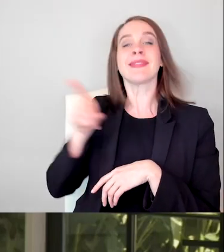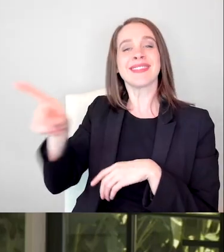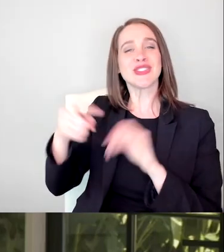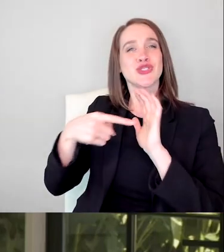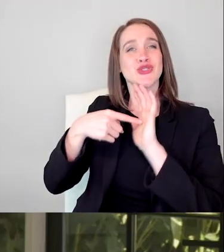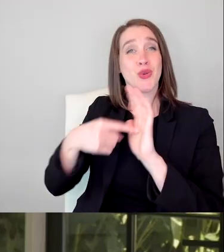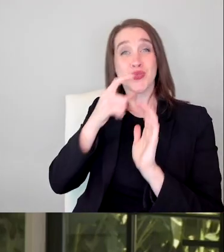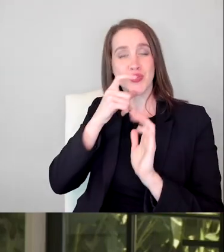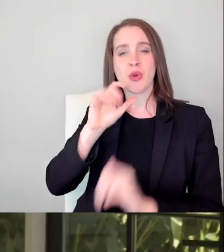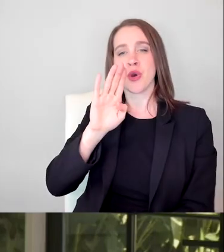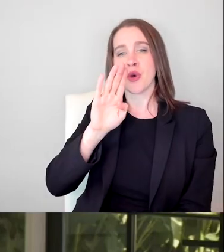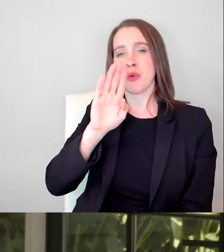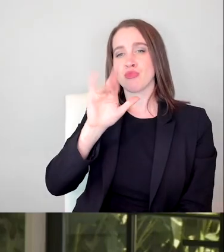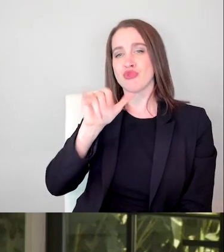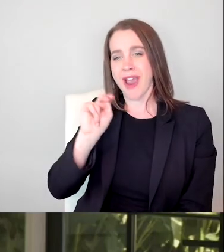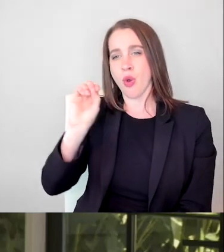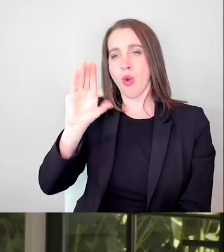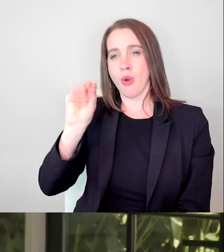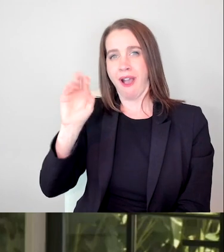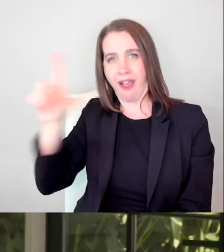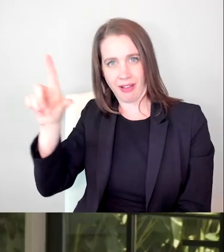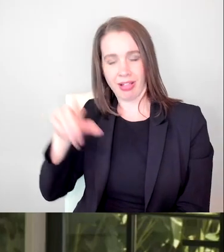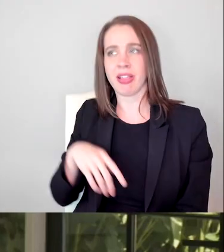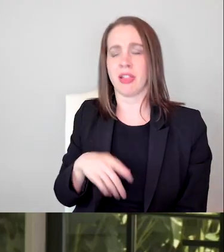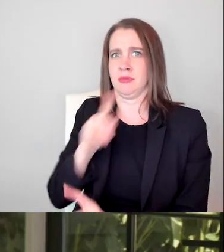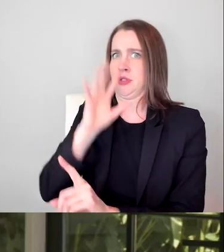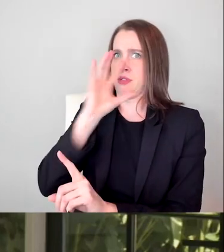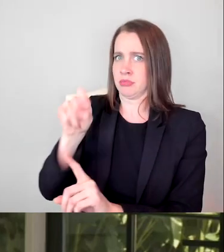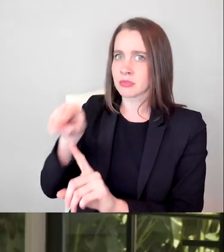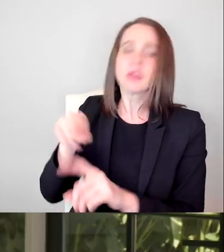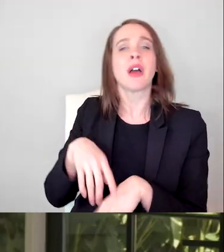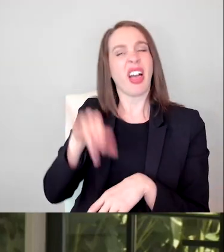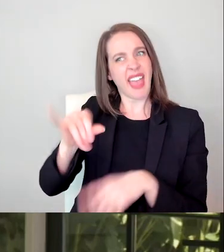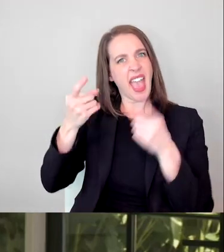And it was the first time that I saw a disabled person